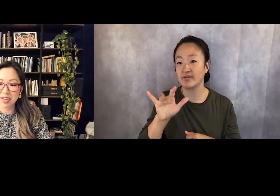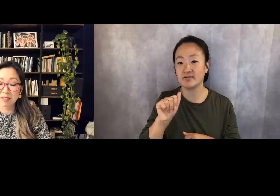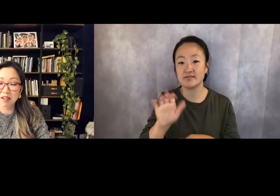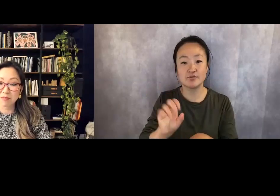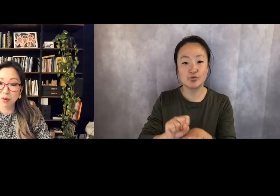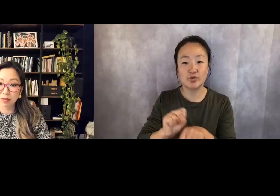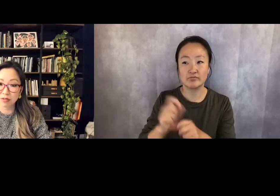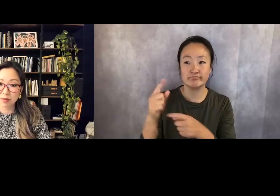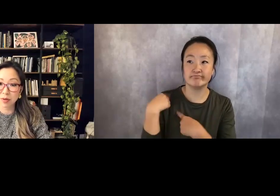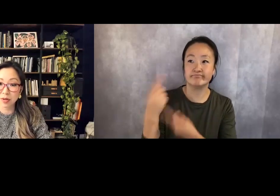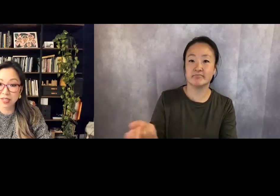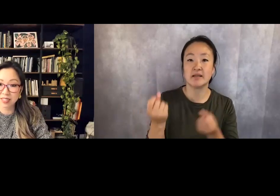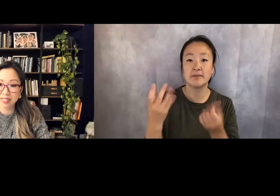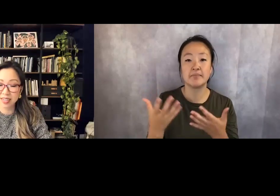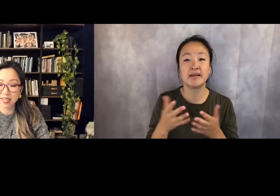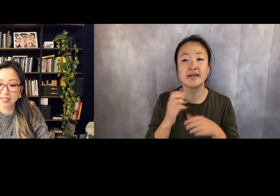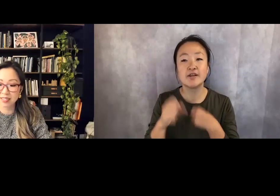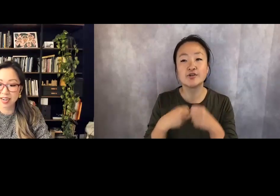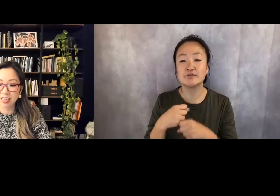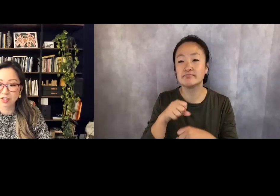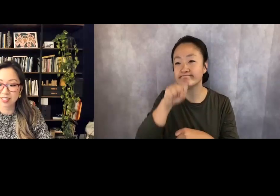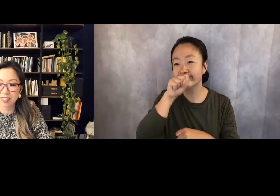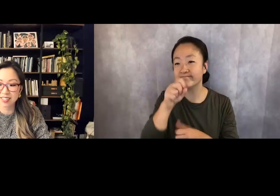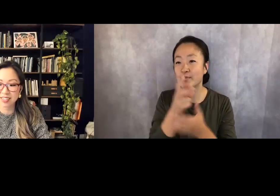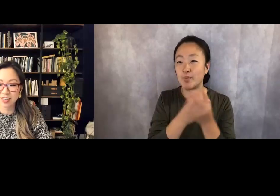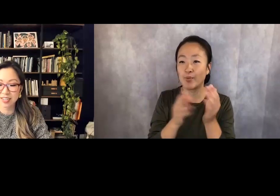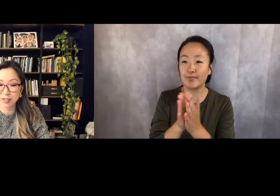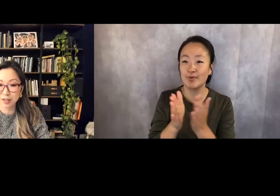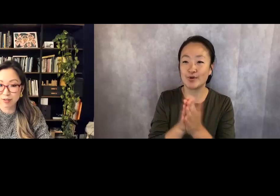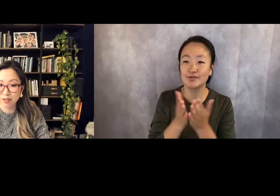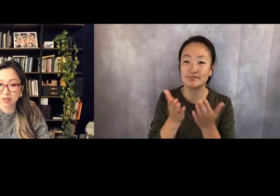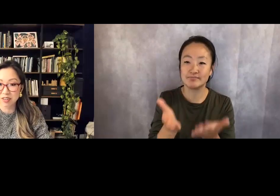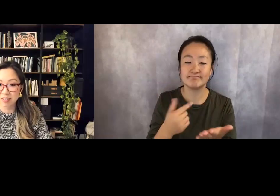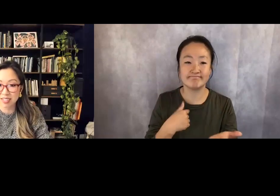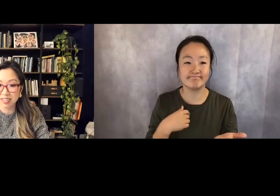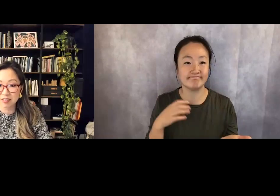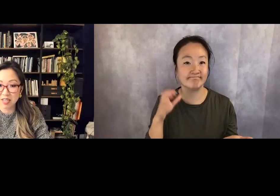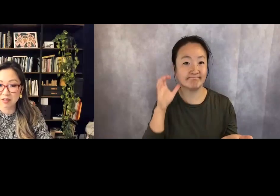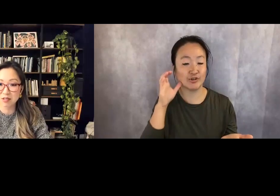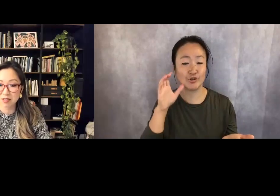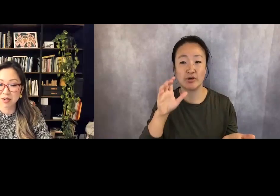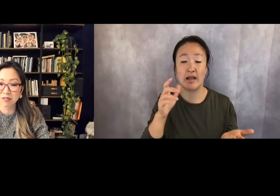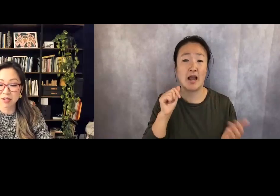I love both of her books, and I just could hear Tarfia read all day. So thank you, Tarfia,